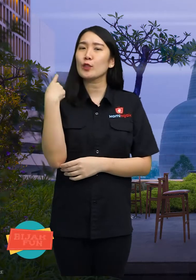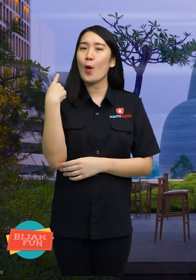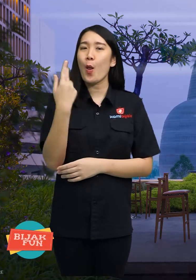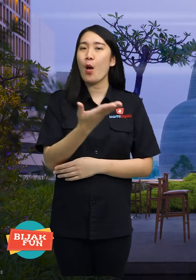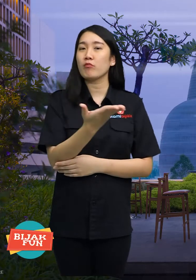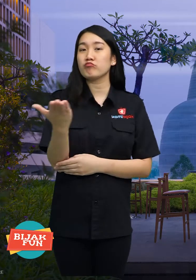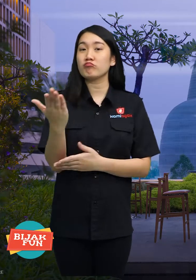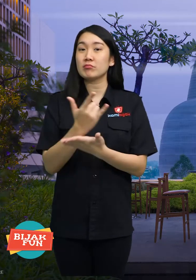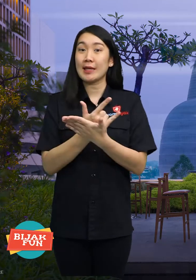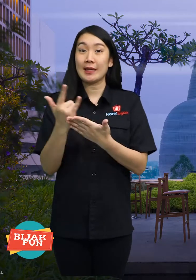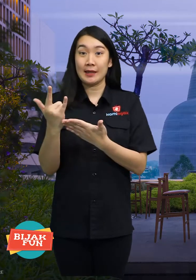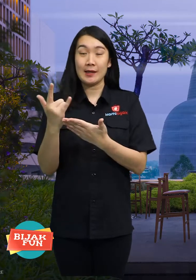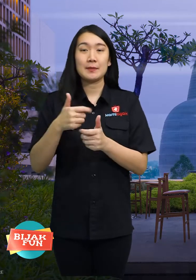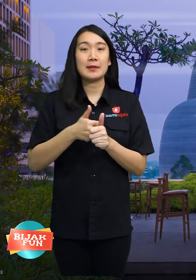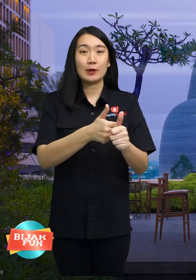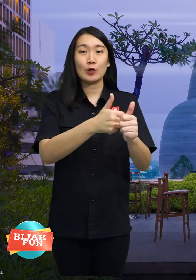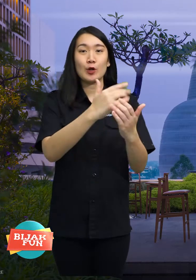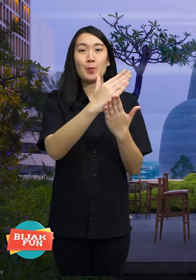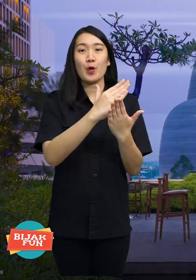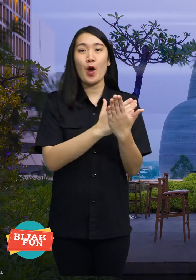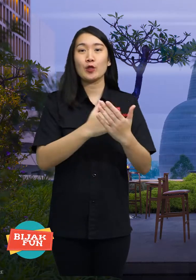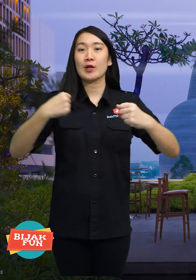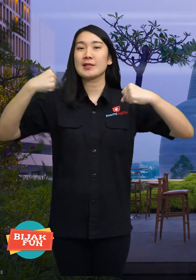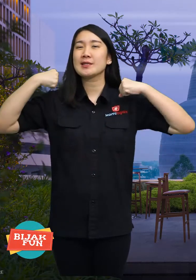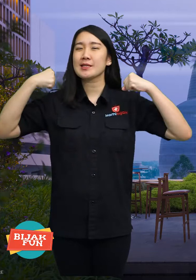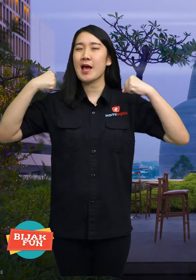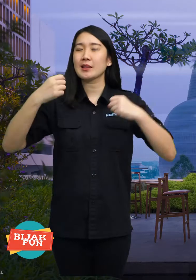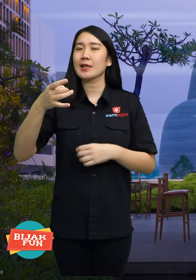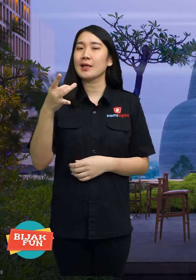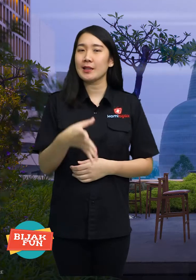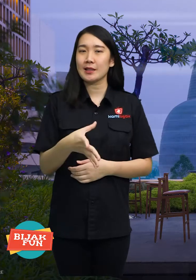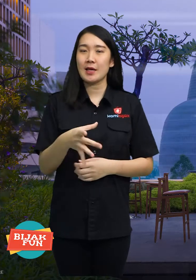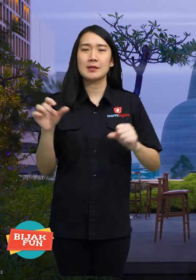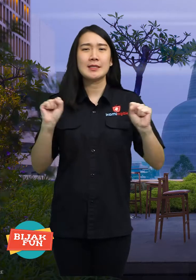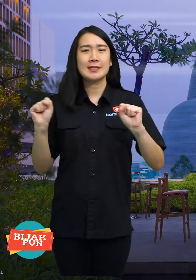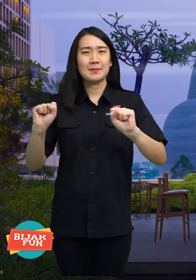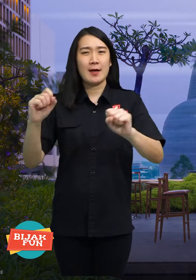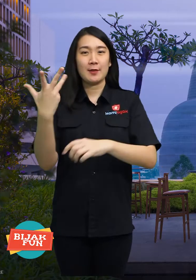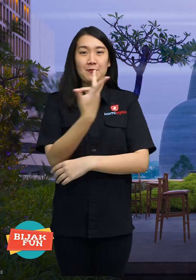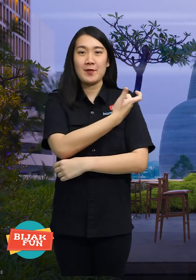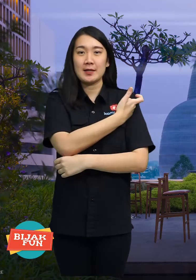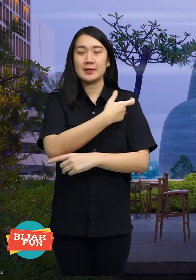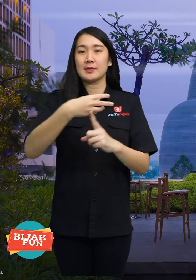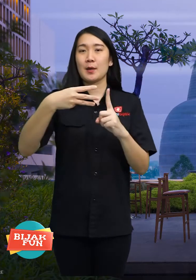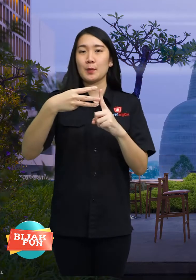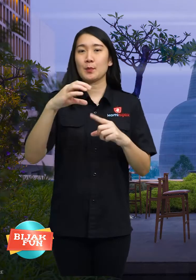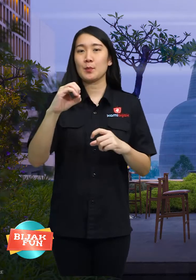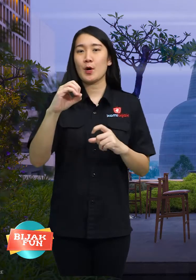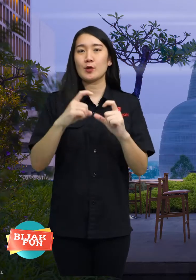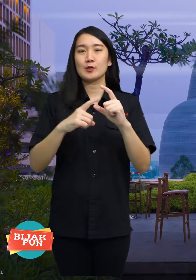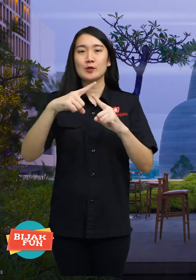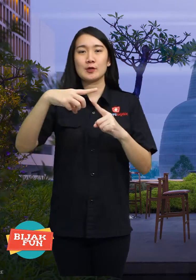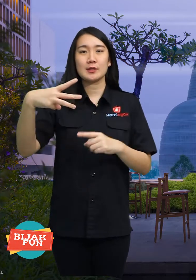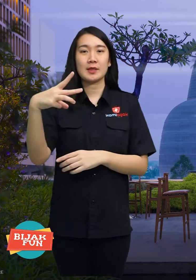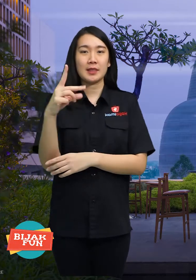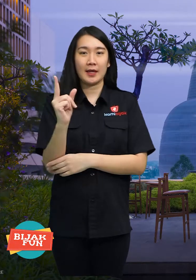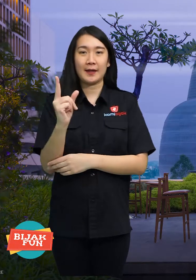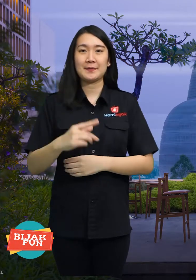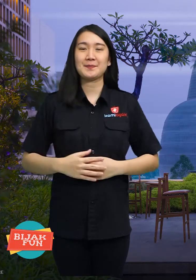remember you guys still obey the health protocols strictly and immediately booster vaccine yes.